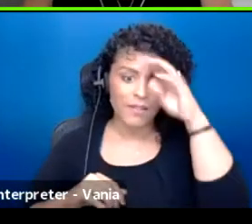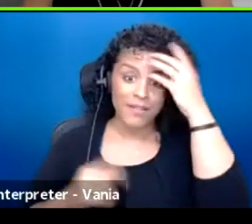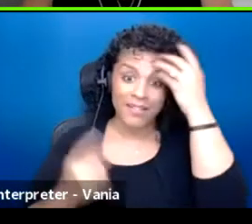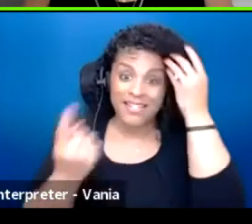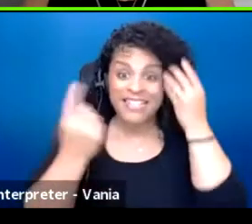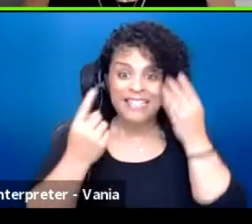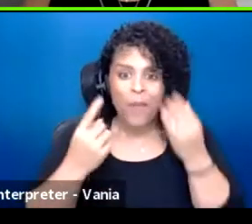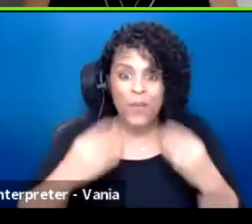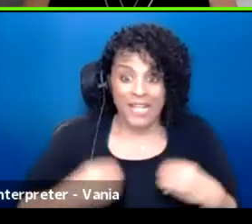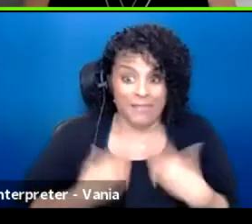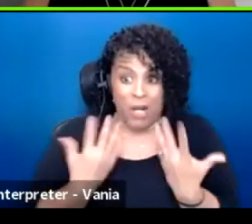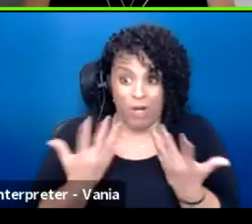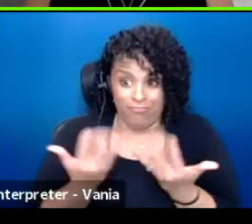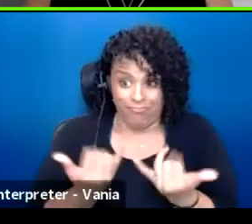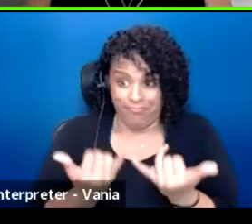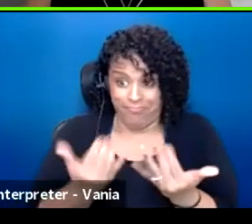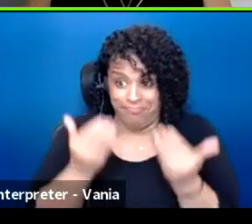Is someone inspired to begin the discussion.